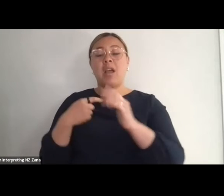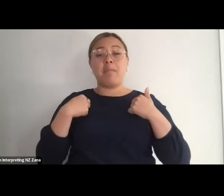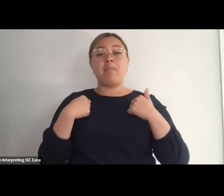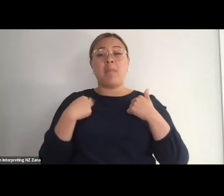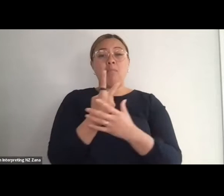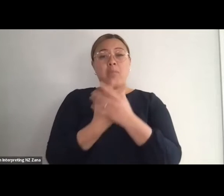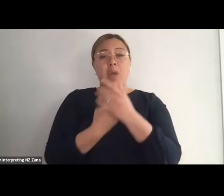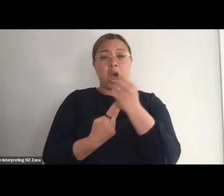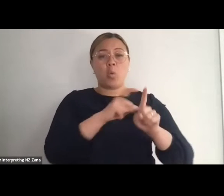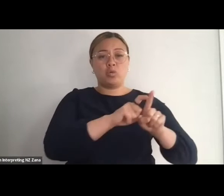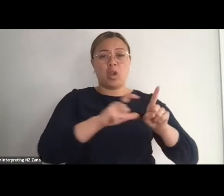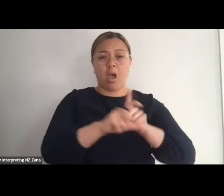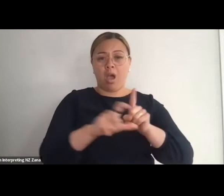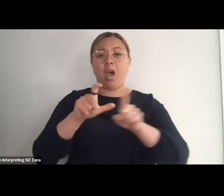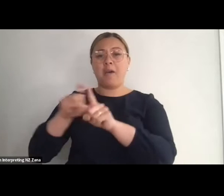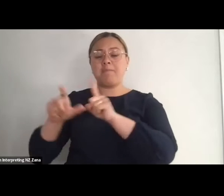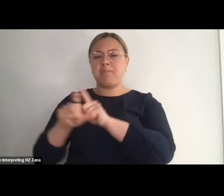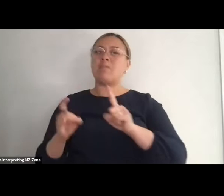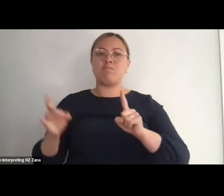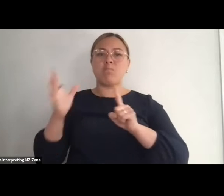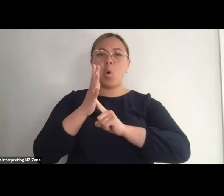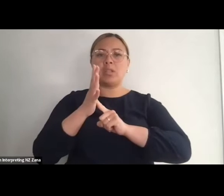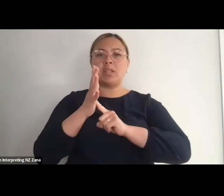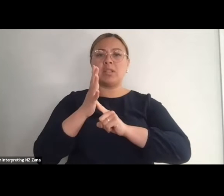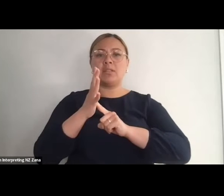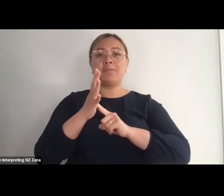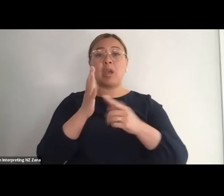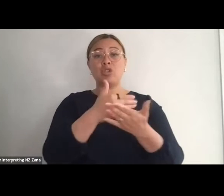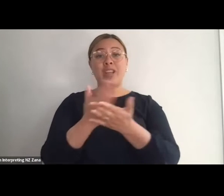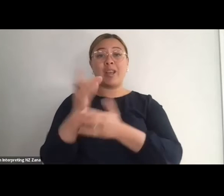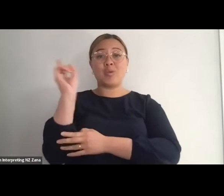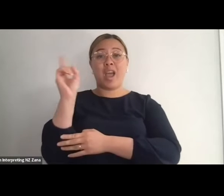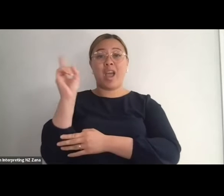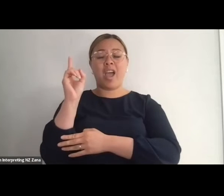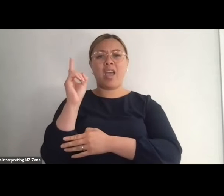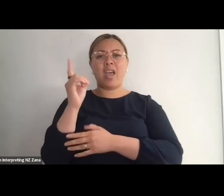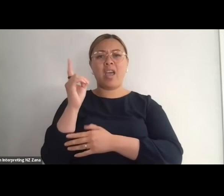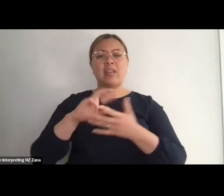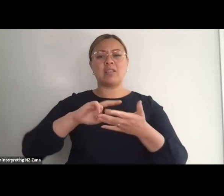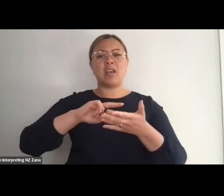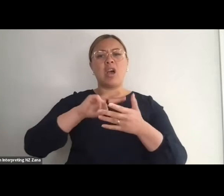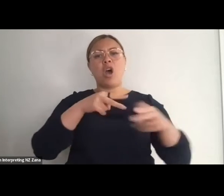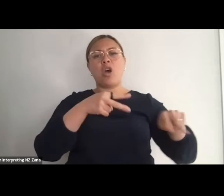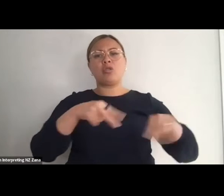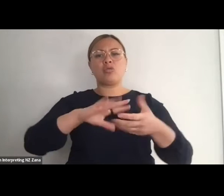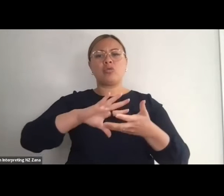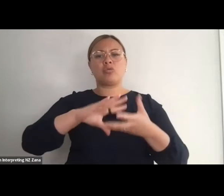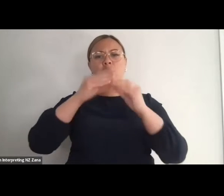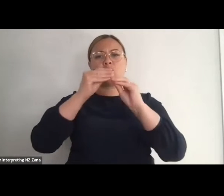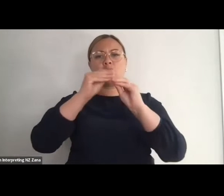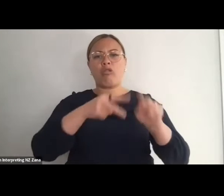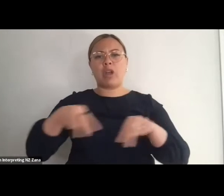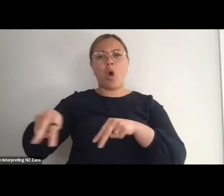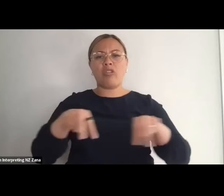in this Choreography of Care kōrero is hugely important. Care, respect,